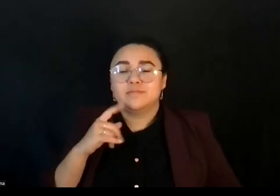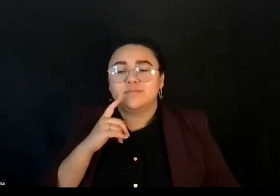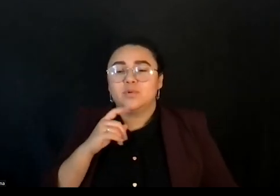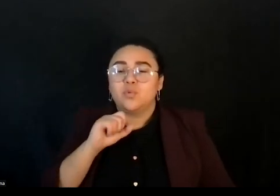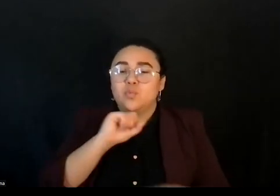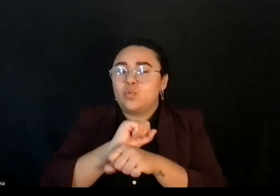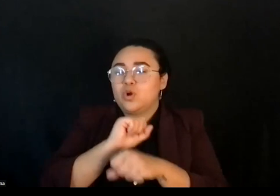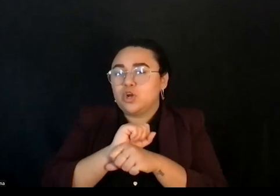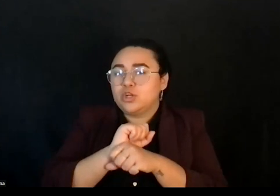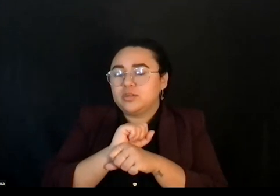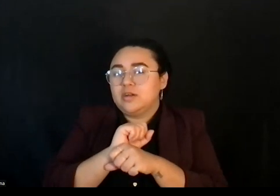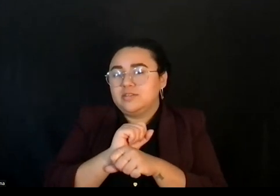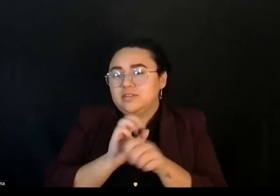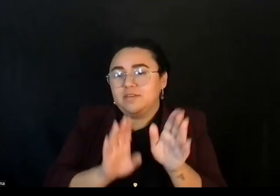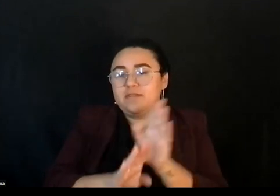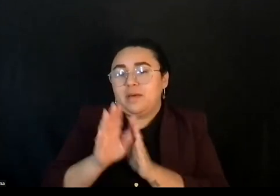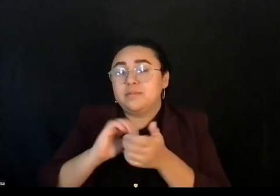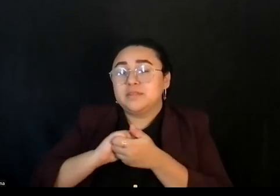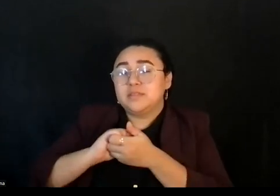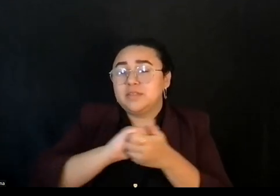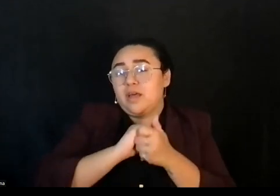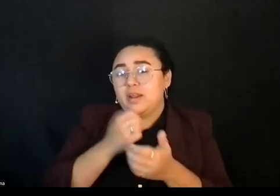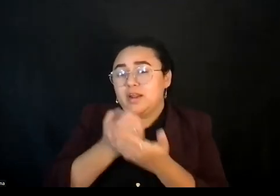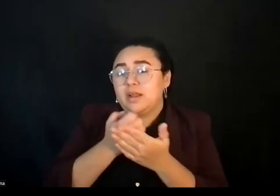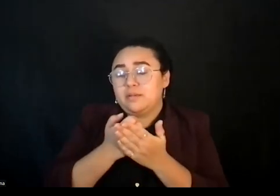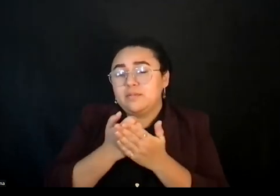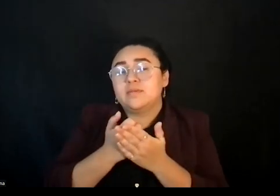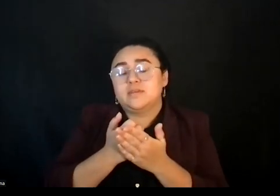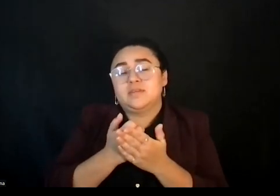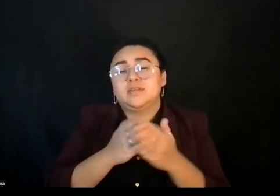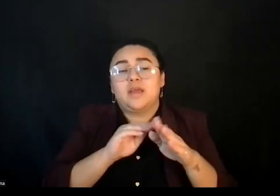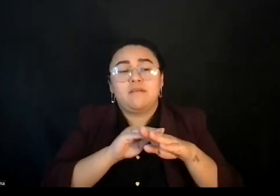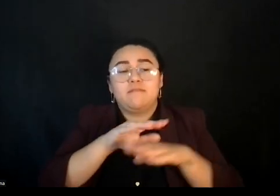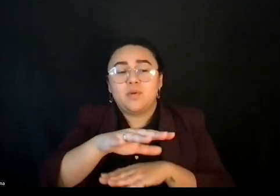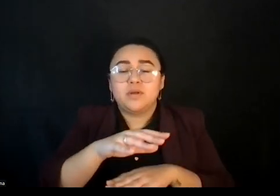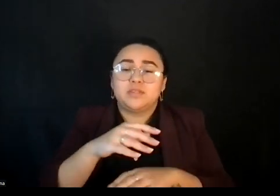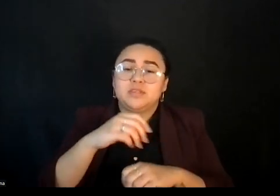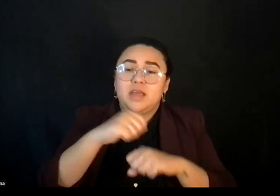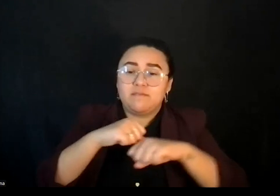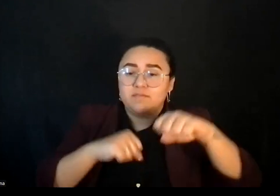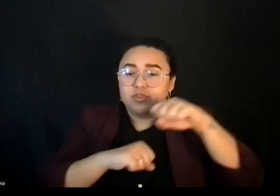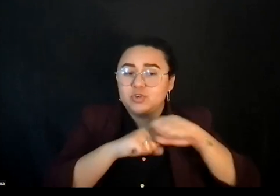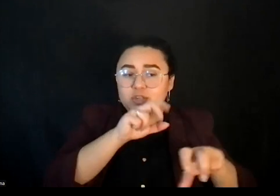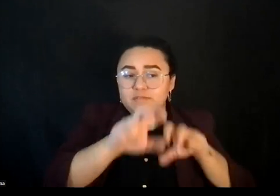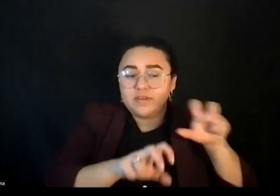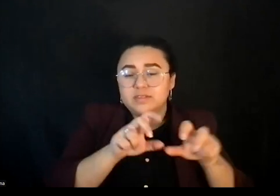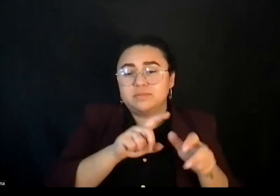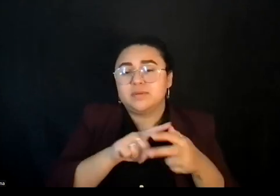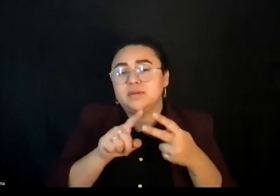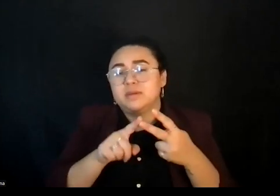frame to guide the infrastructure investments that climate investments and the state investments